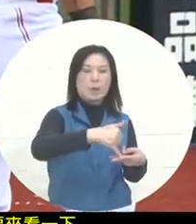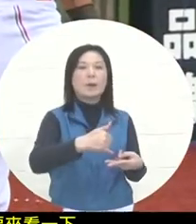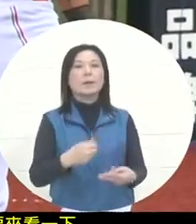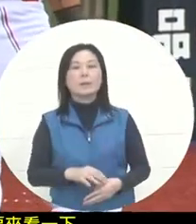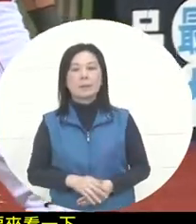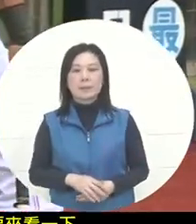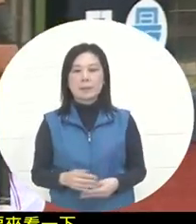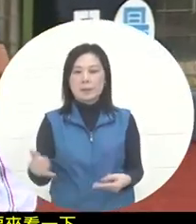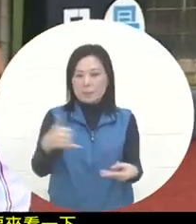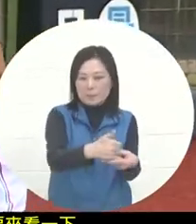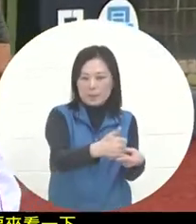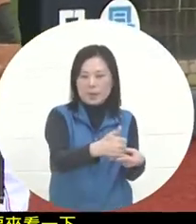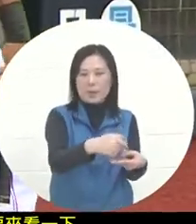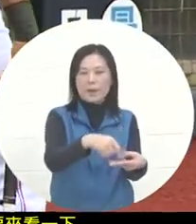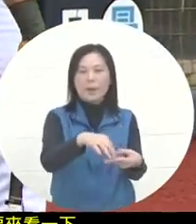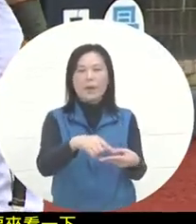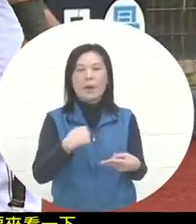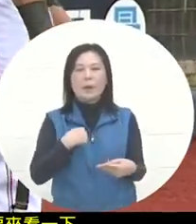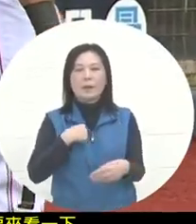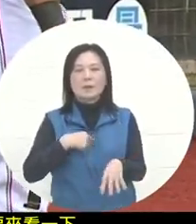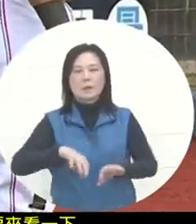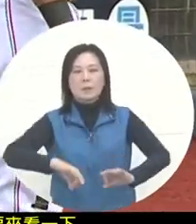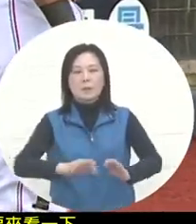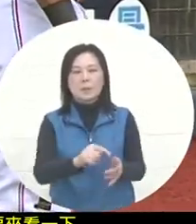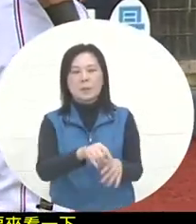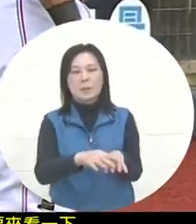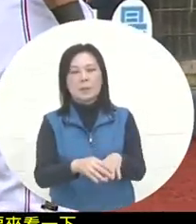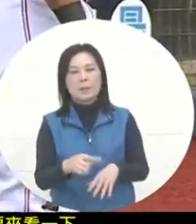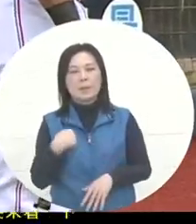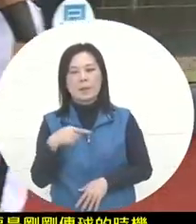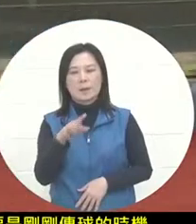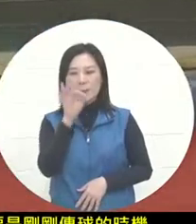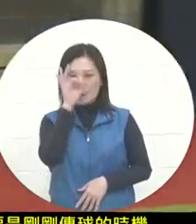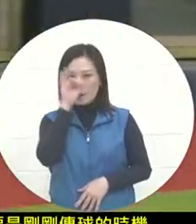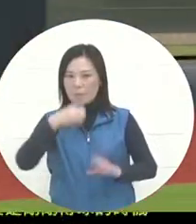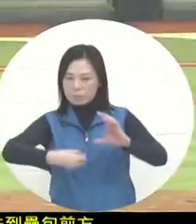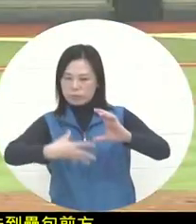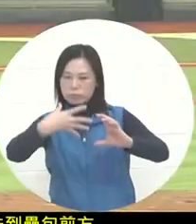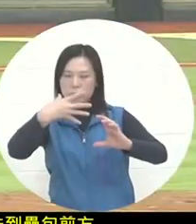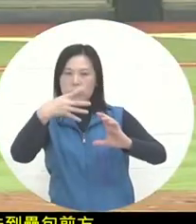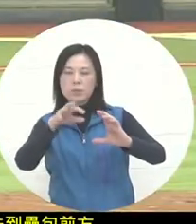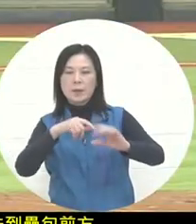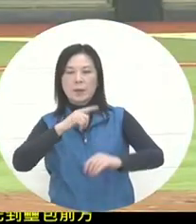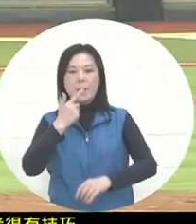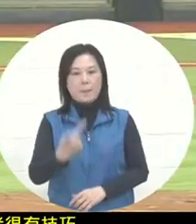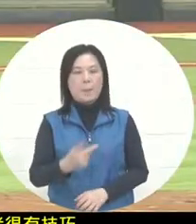During the contact process, the runner may not touch this real thing at the first time. You have to watch the slow-motion replay